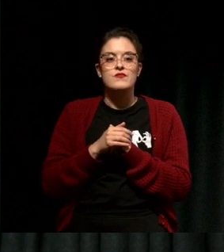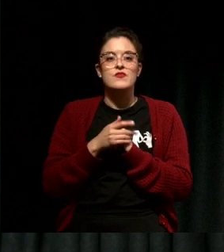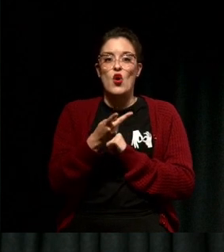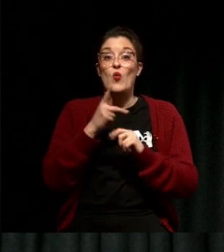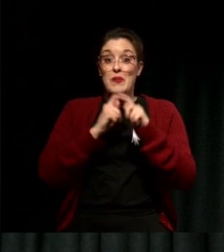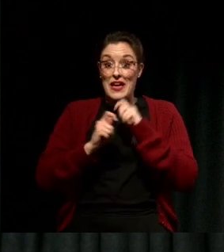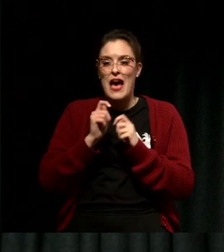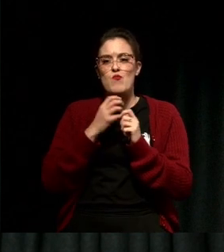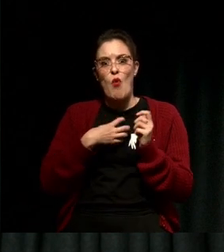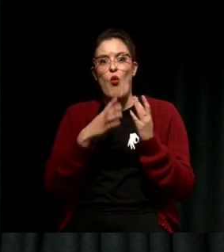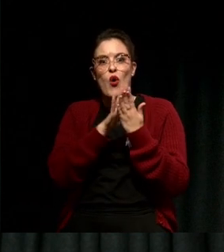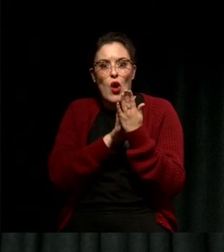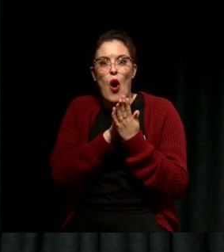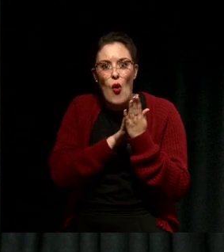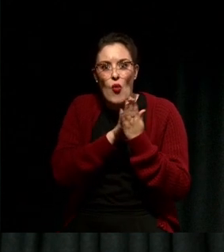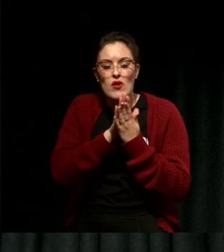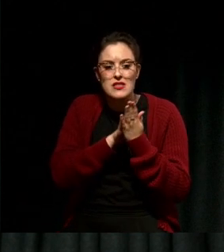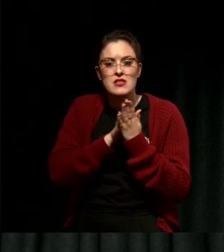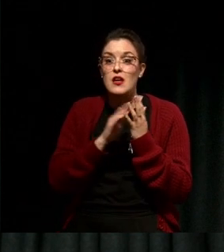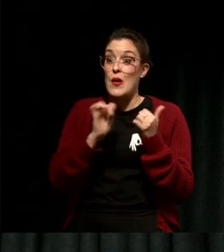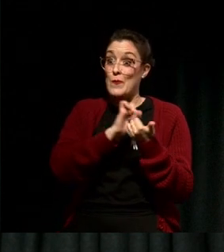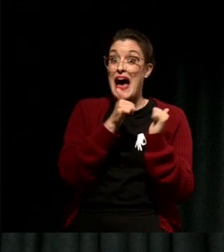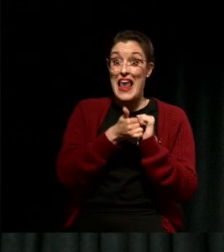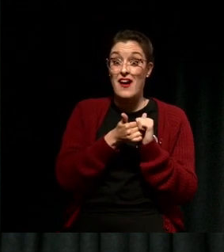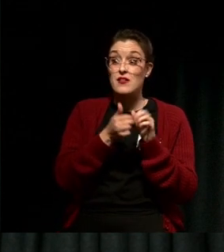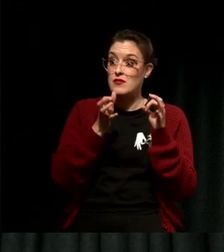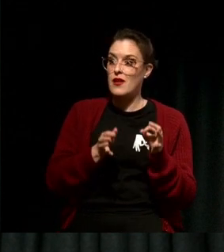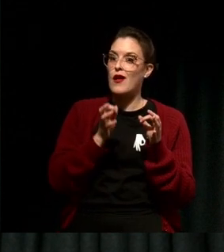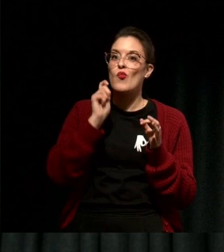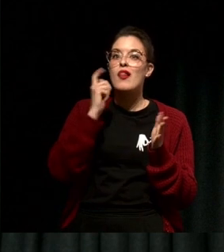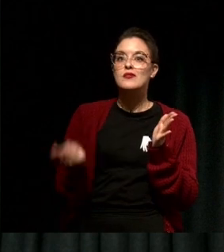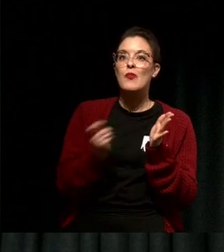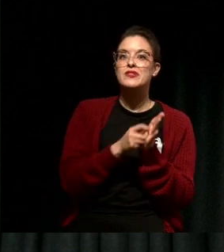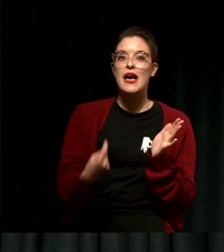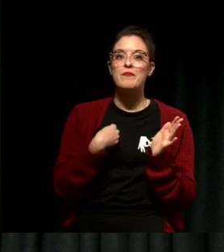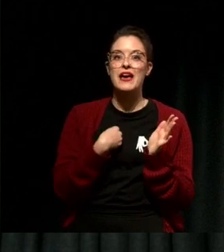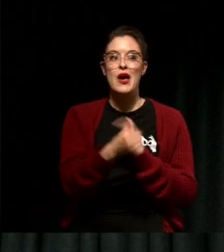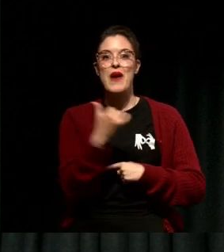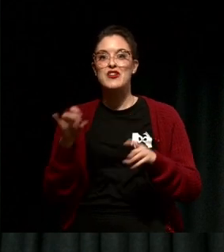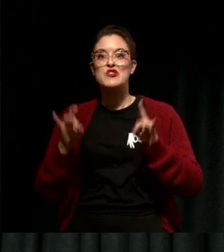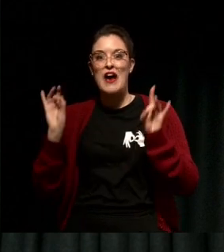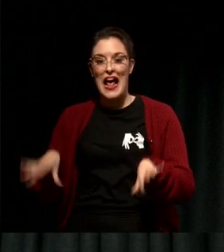to come back to Australia. So I spent nine months away, when I came back I had to try and find a job.